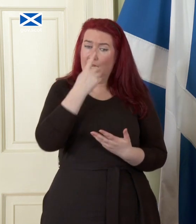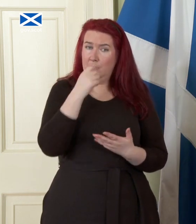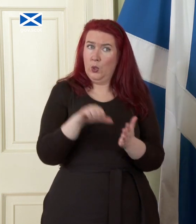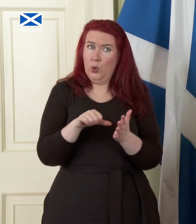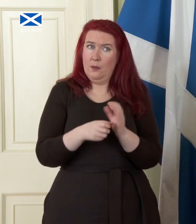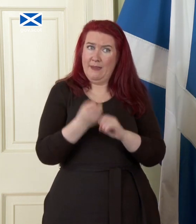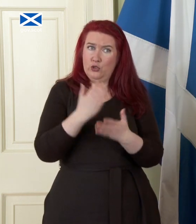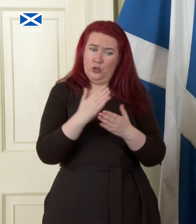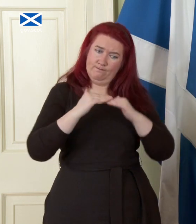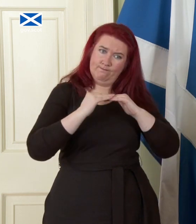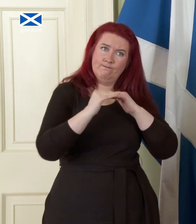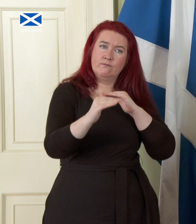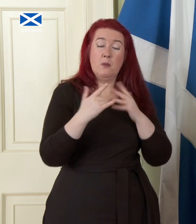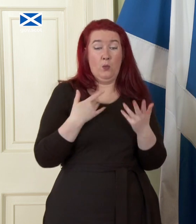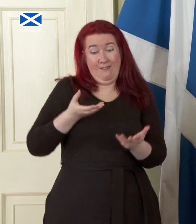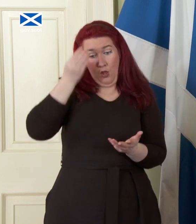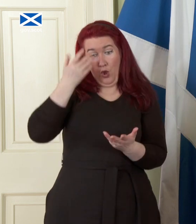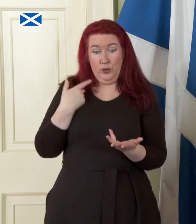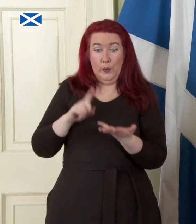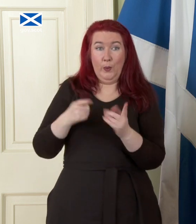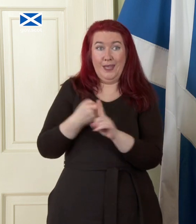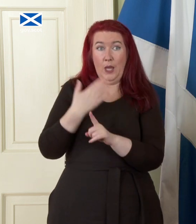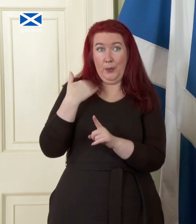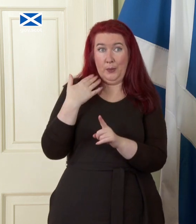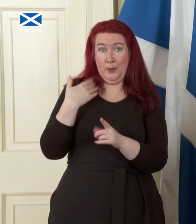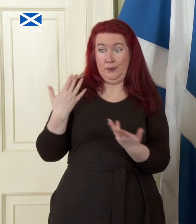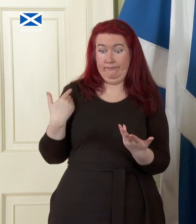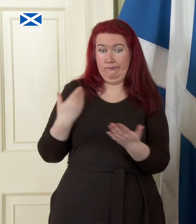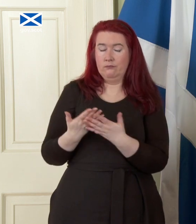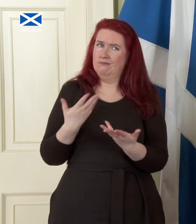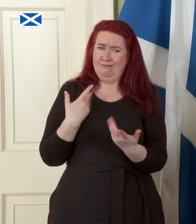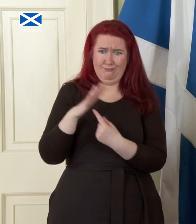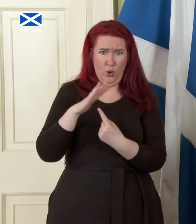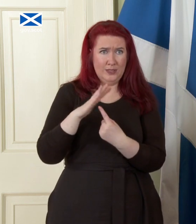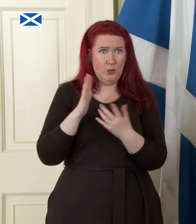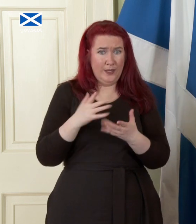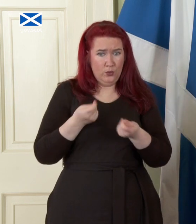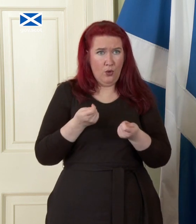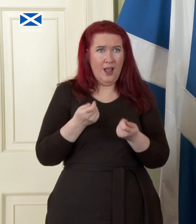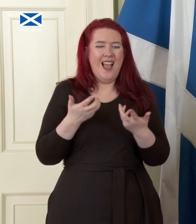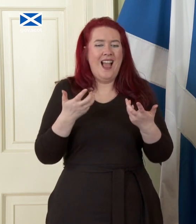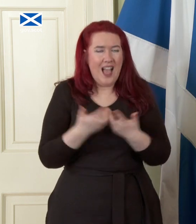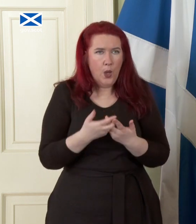as we've learned in the UK in recent weeks it is also essential how you achieve fiscal